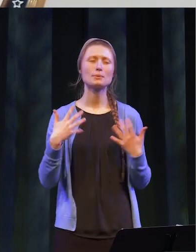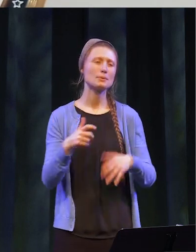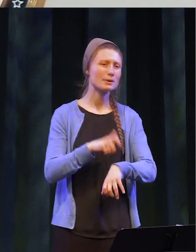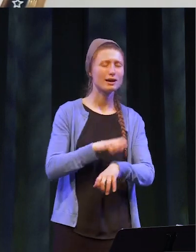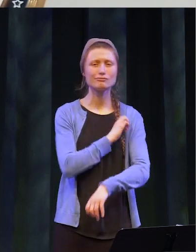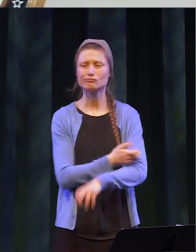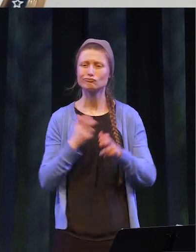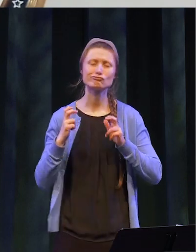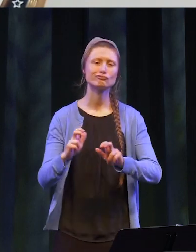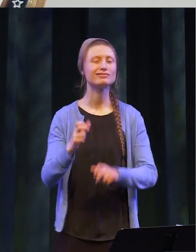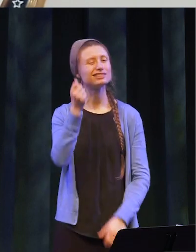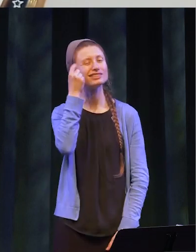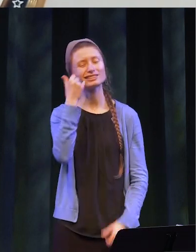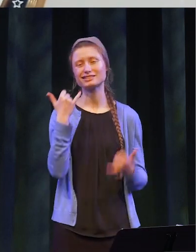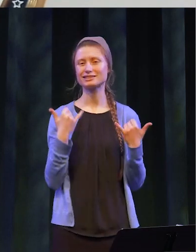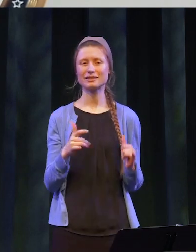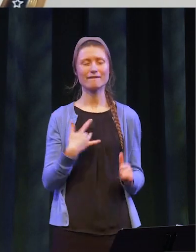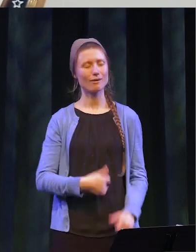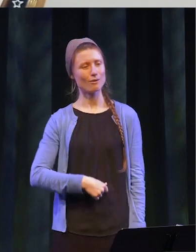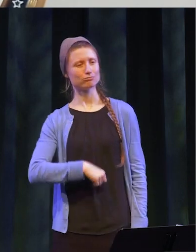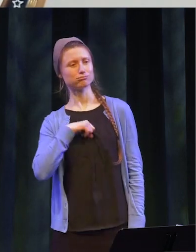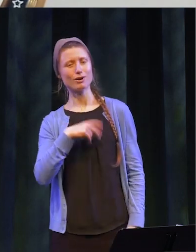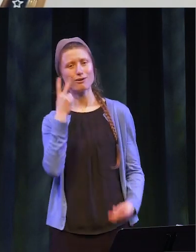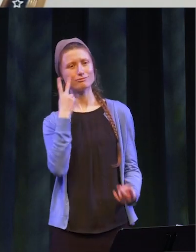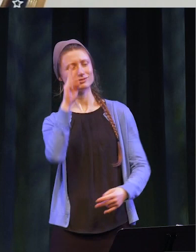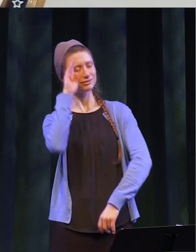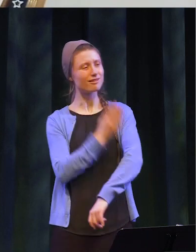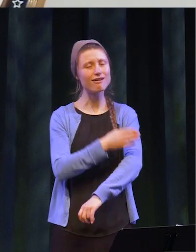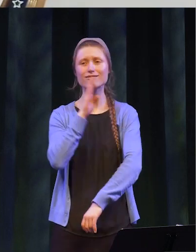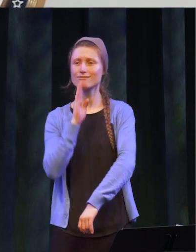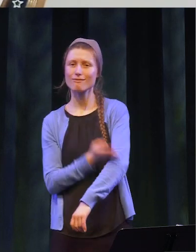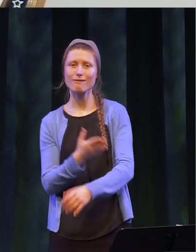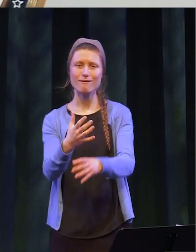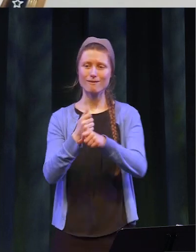in them, but it all pays off as you watch your son or daughter receive their diploma